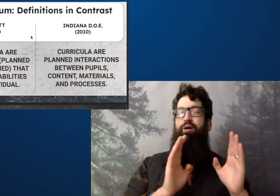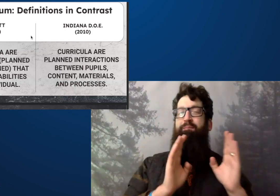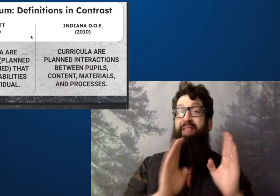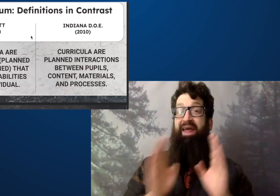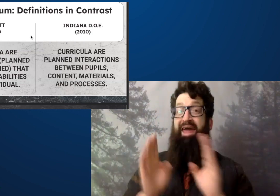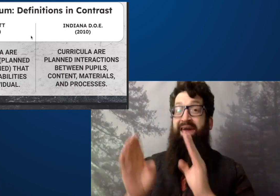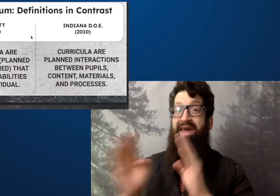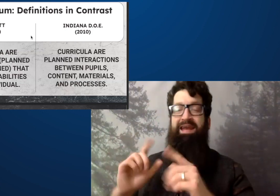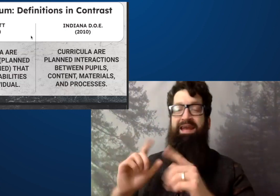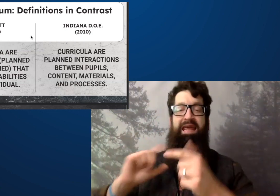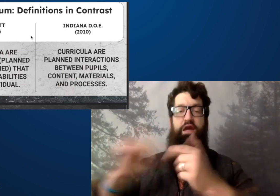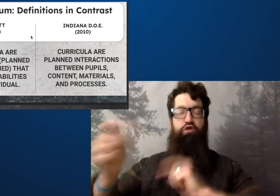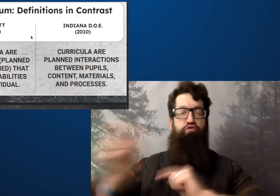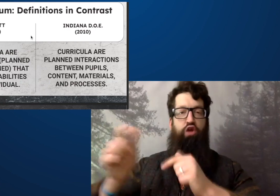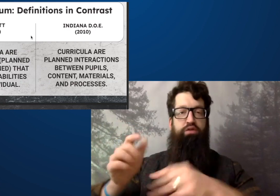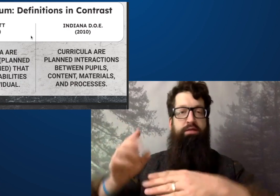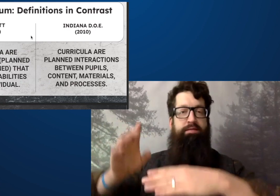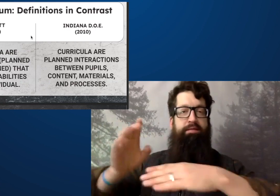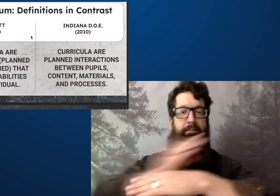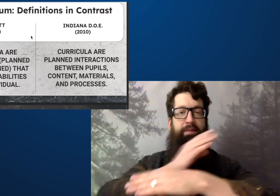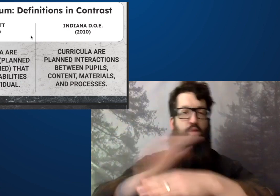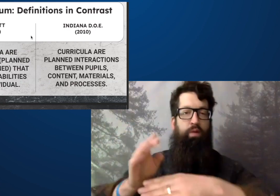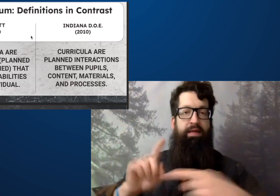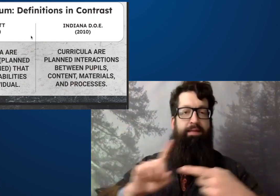They said that curricula are planned